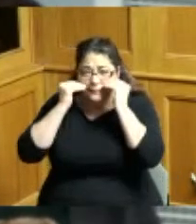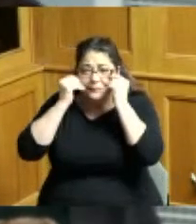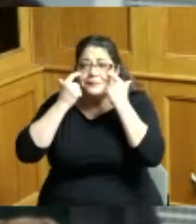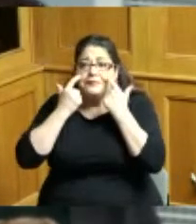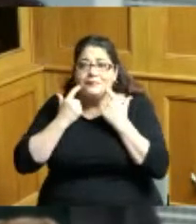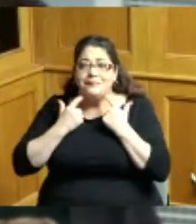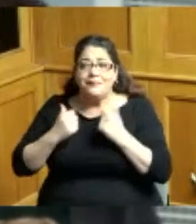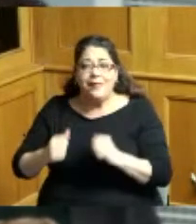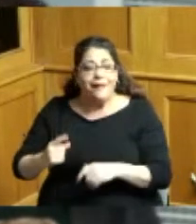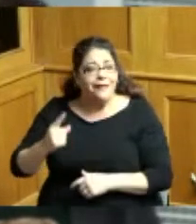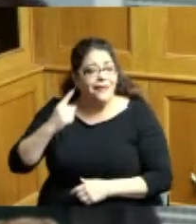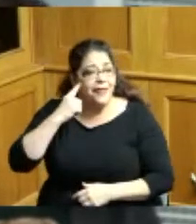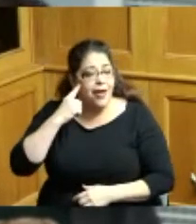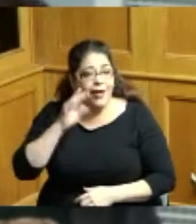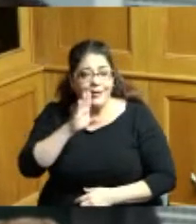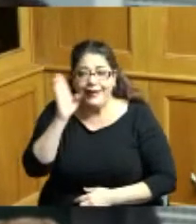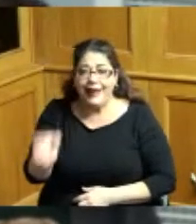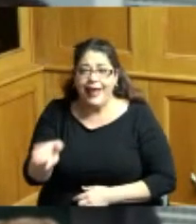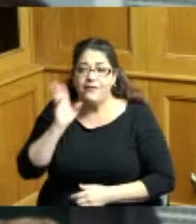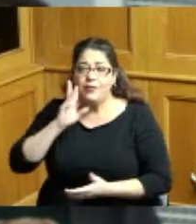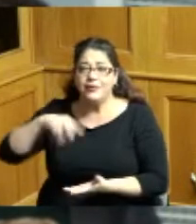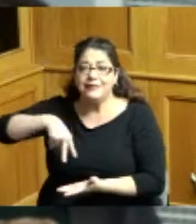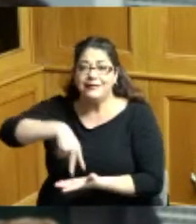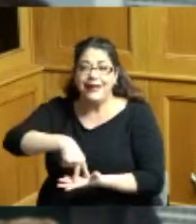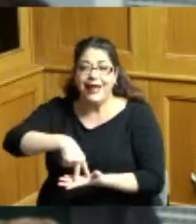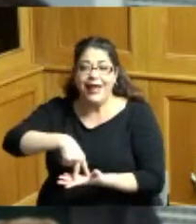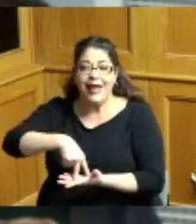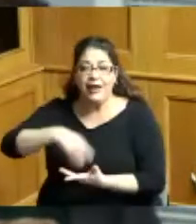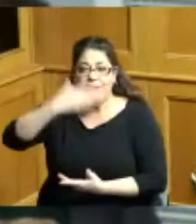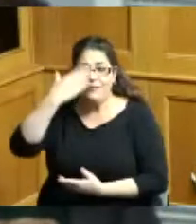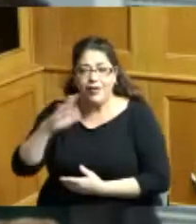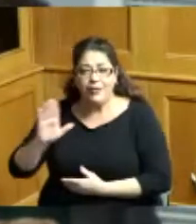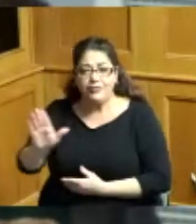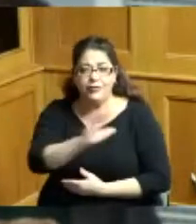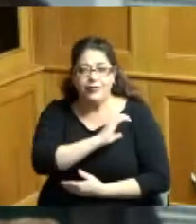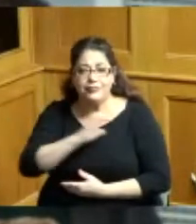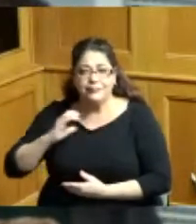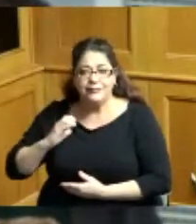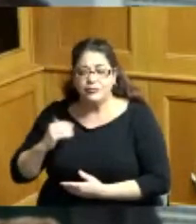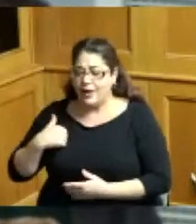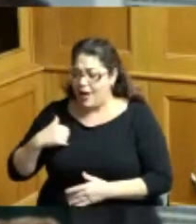thought that I would be standing here receiving an award I do what I do because I love what I